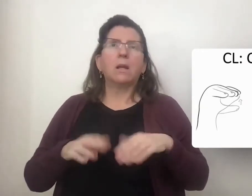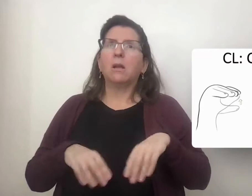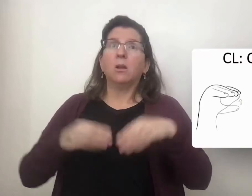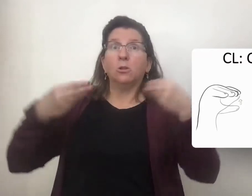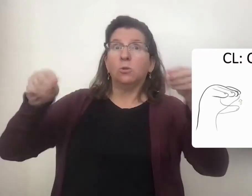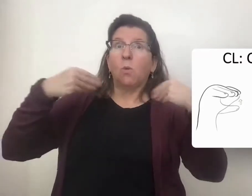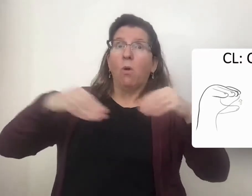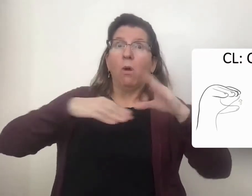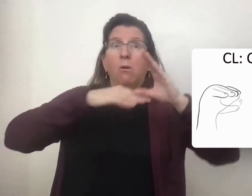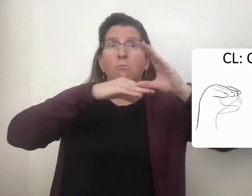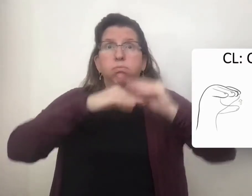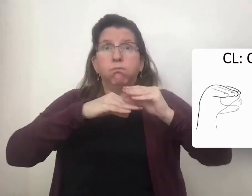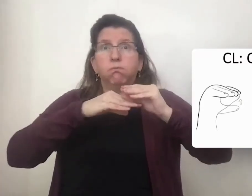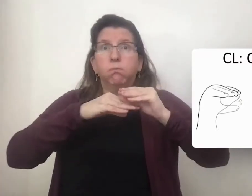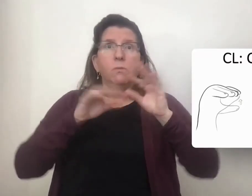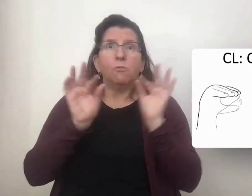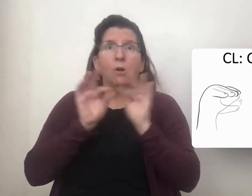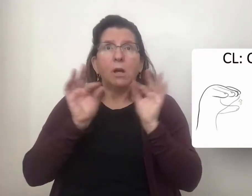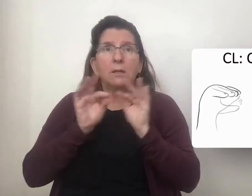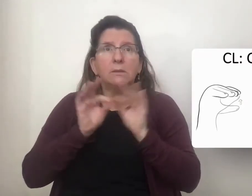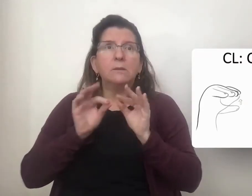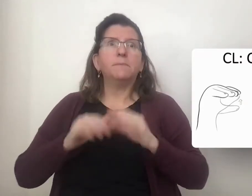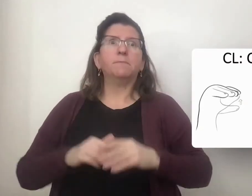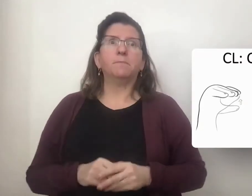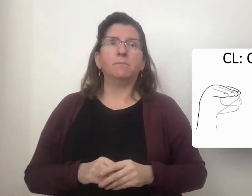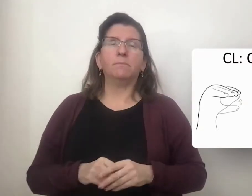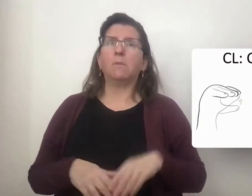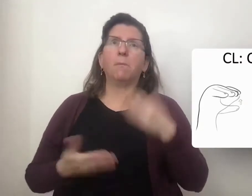C(flat)DISCOUNT PRICE